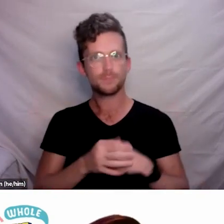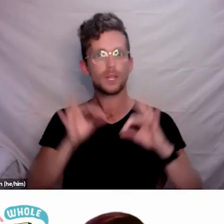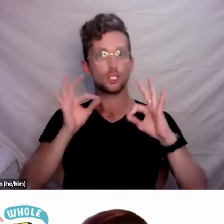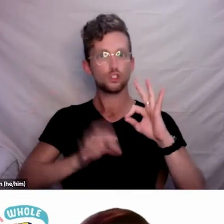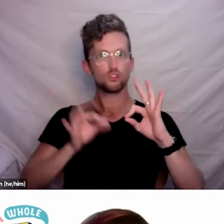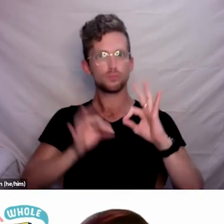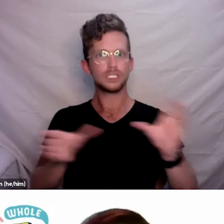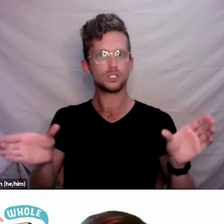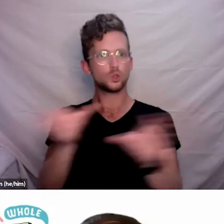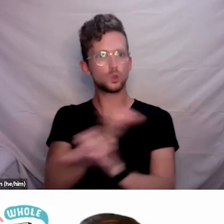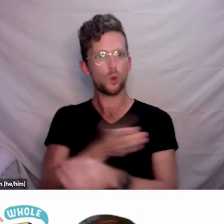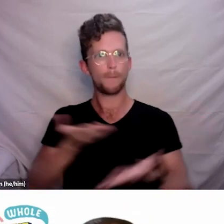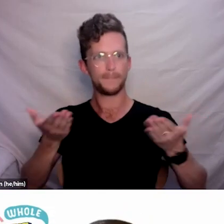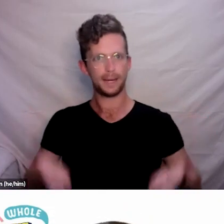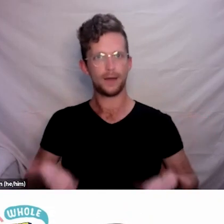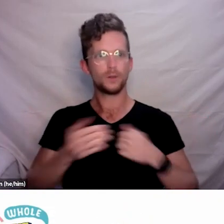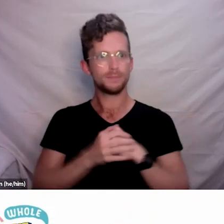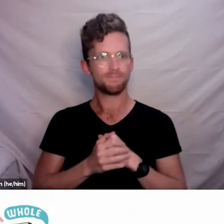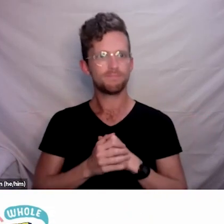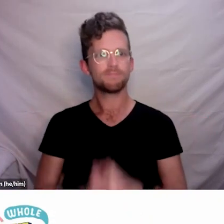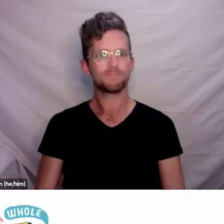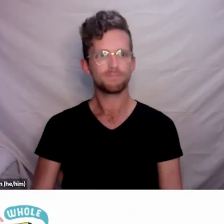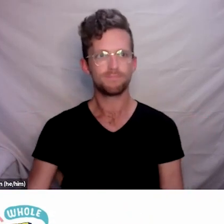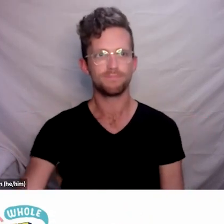Thanks for that, Mary. I’ll take one more of